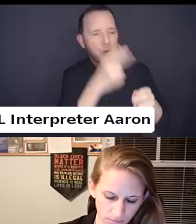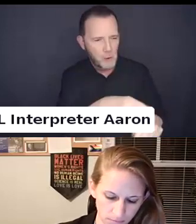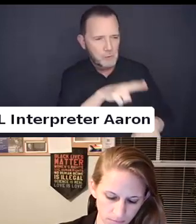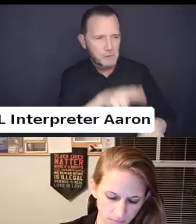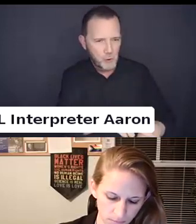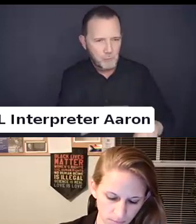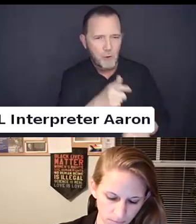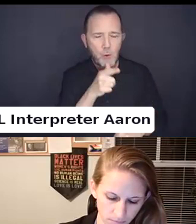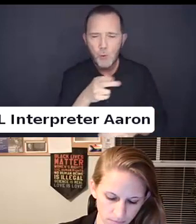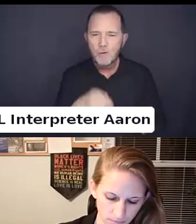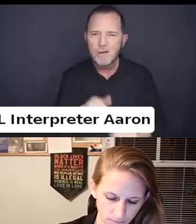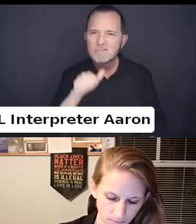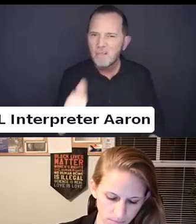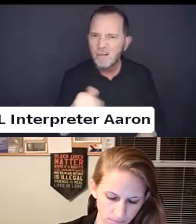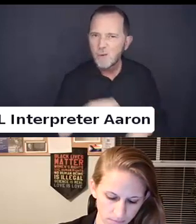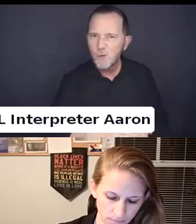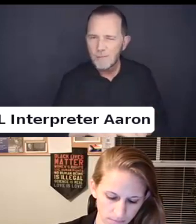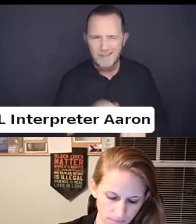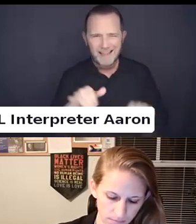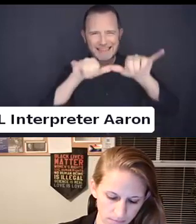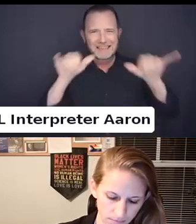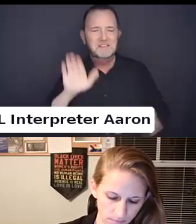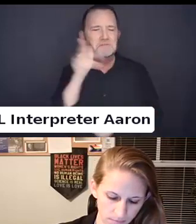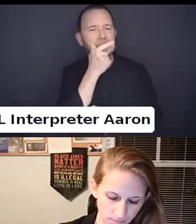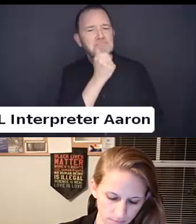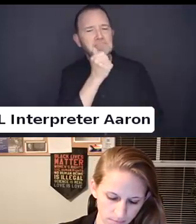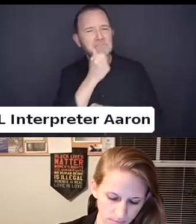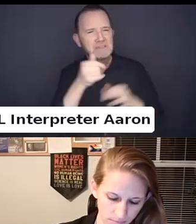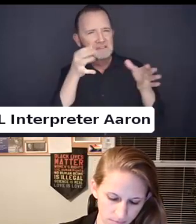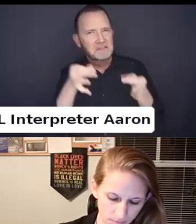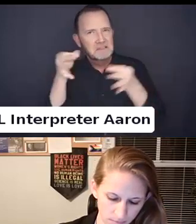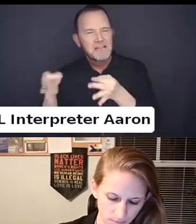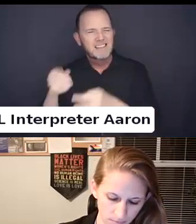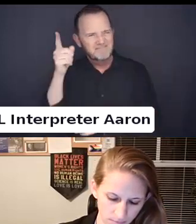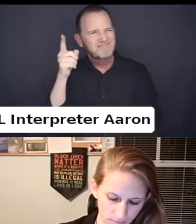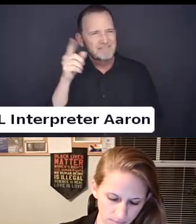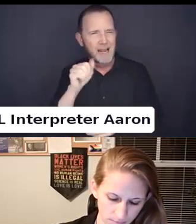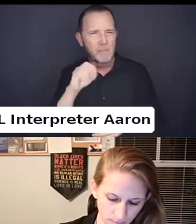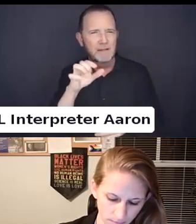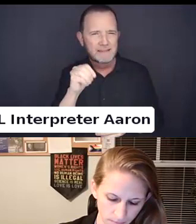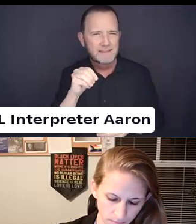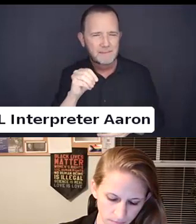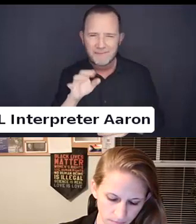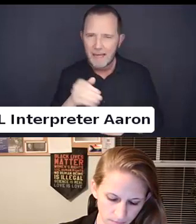seen throughout discrimination of folks.